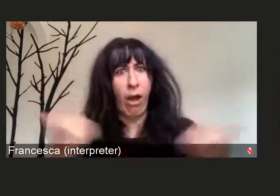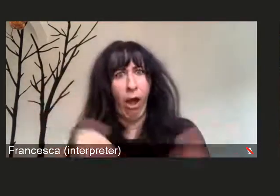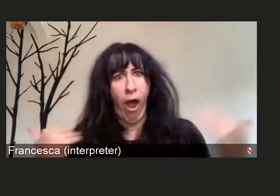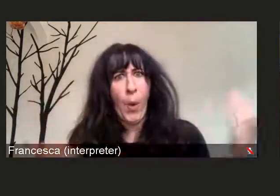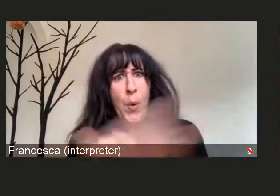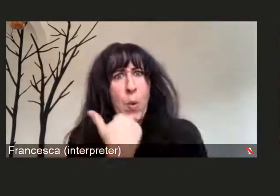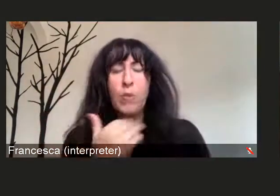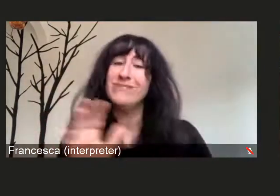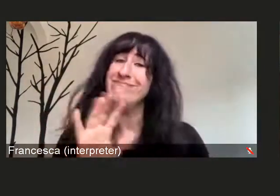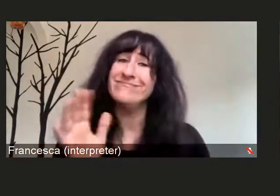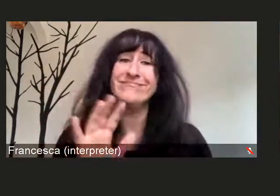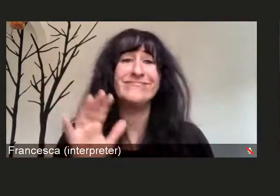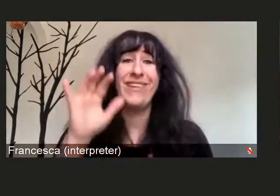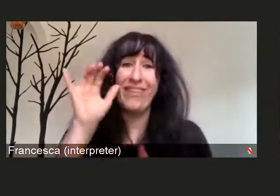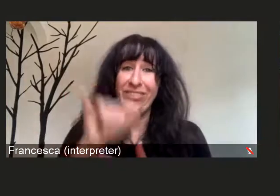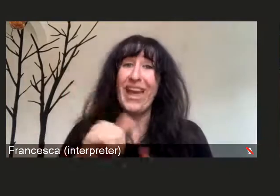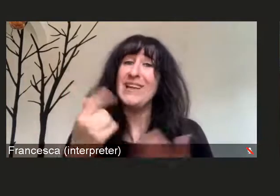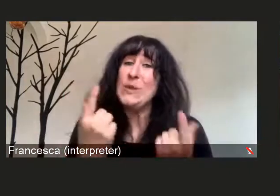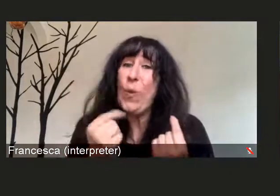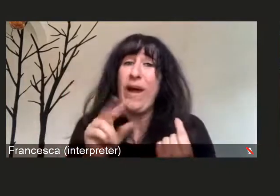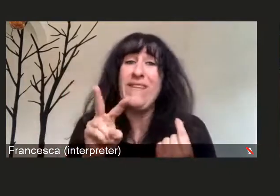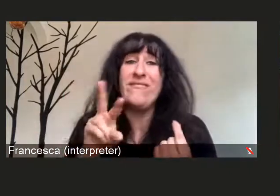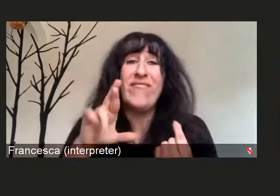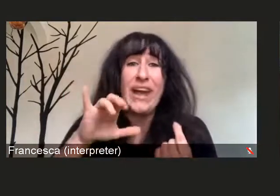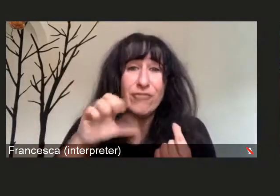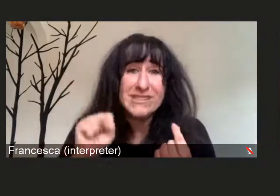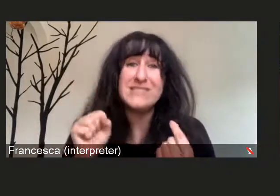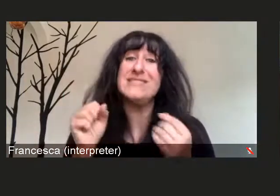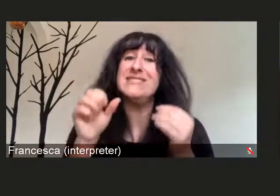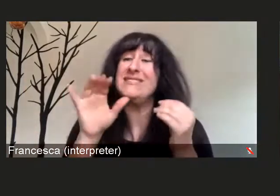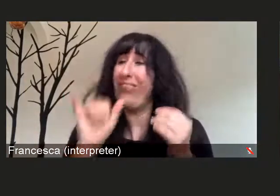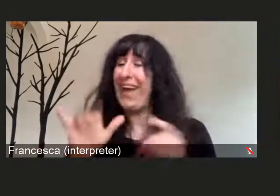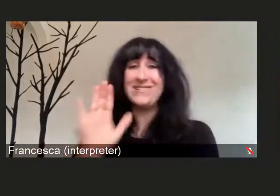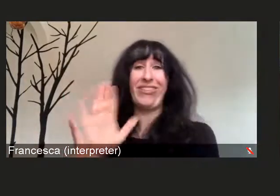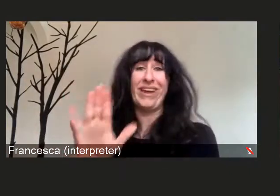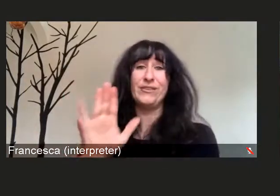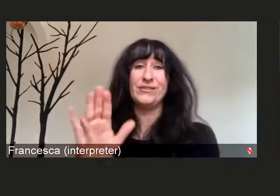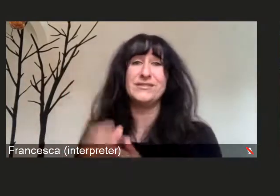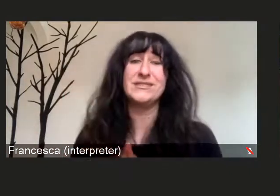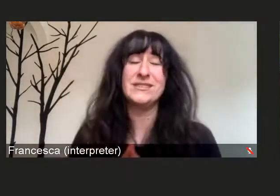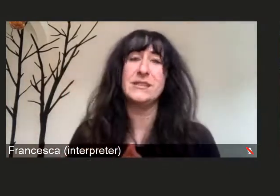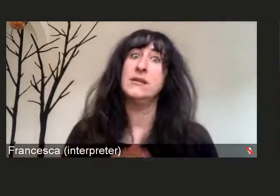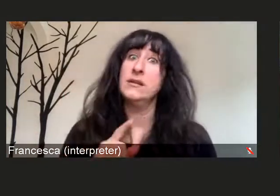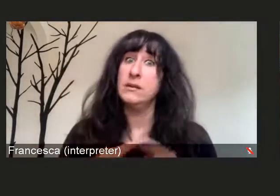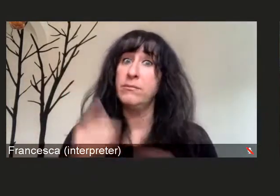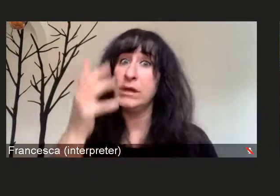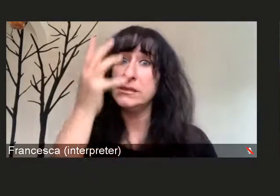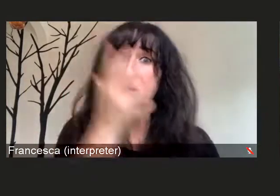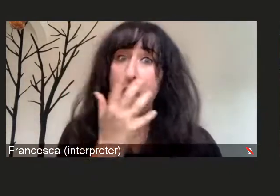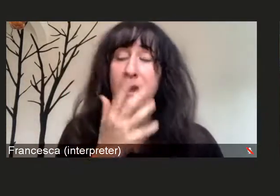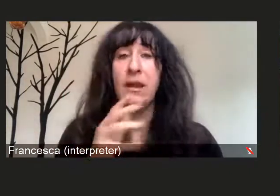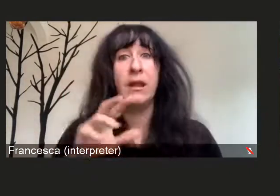Unfortunately, the Delta strain or the Delta variant appears to make people sicker,